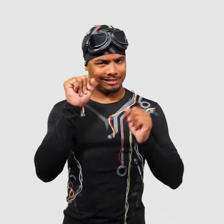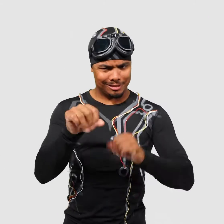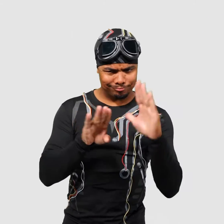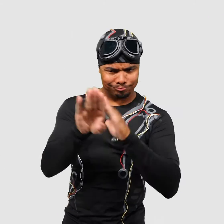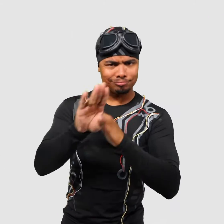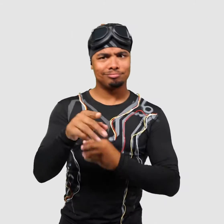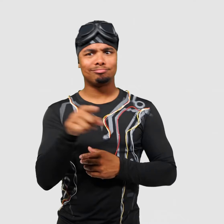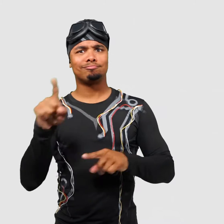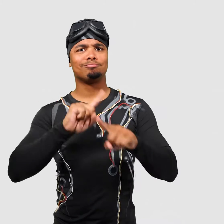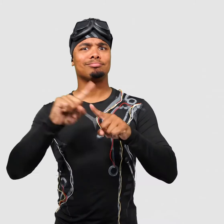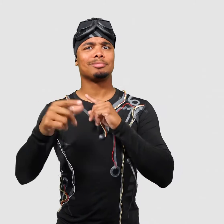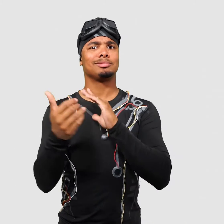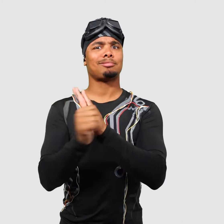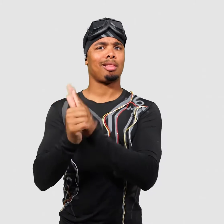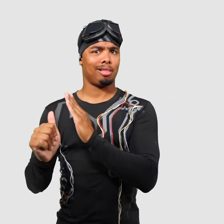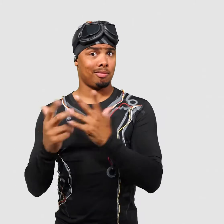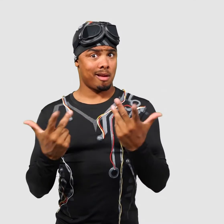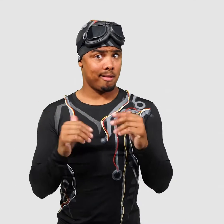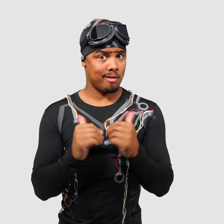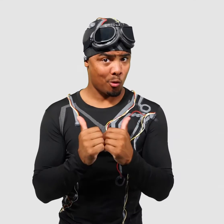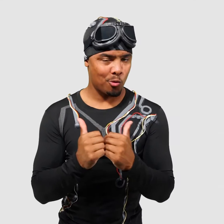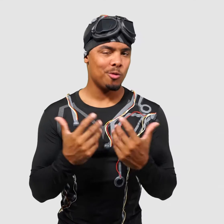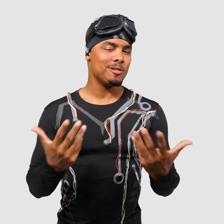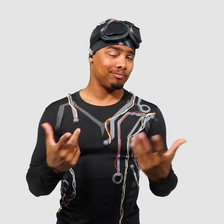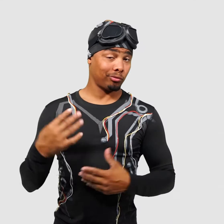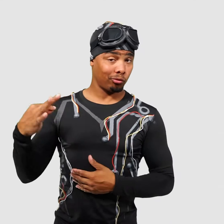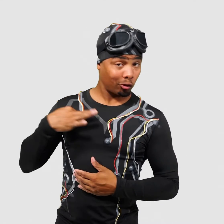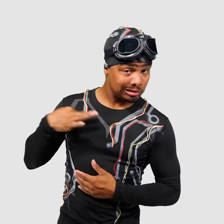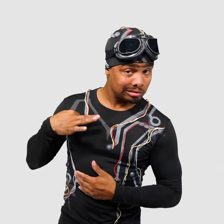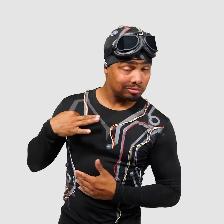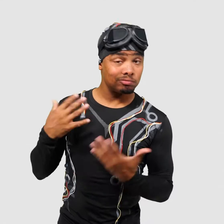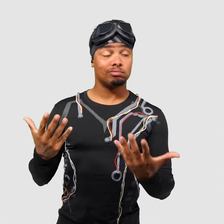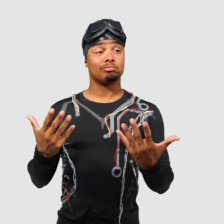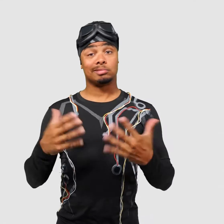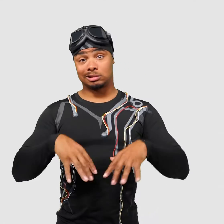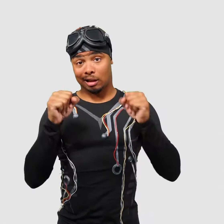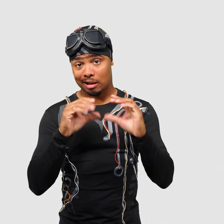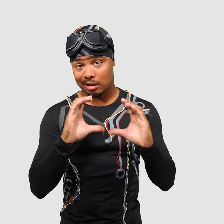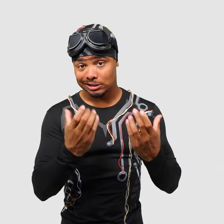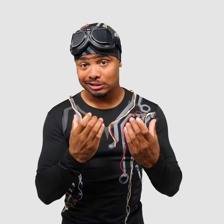You can build these skills by volunteering, taking classes